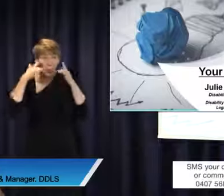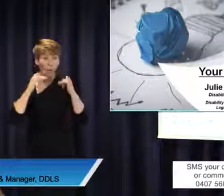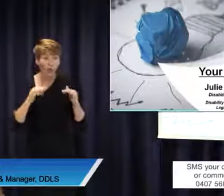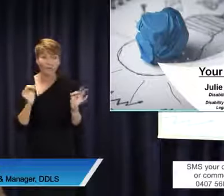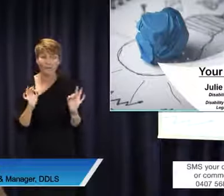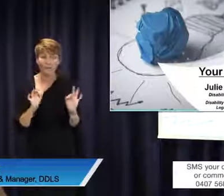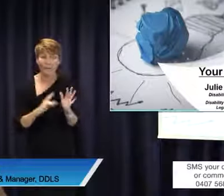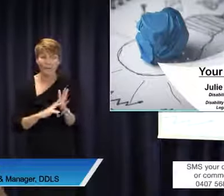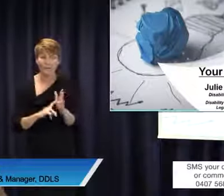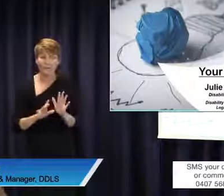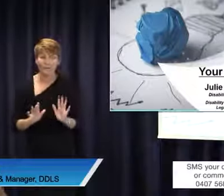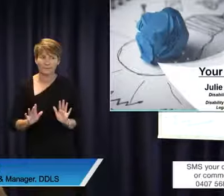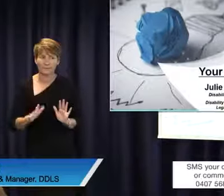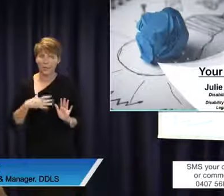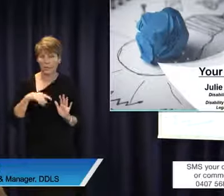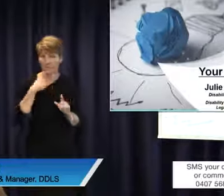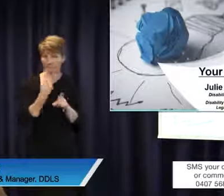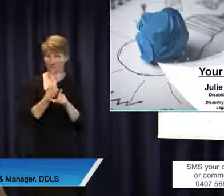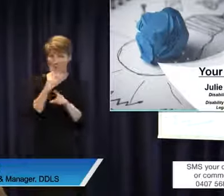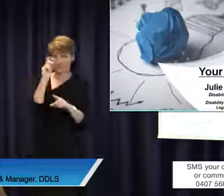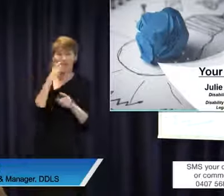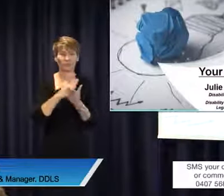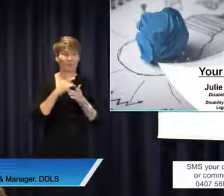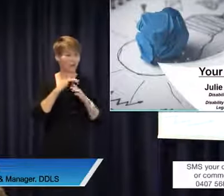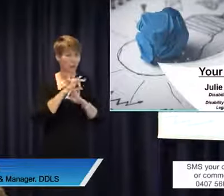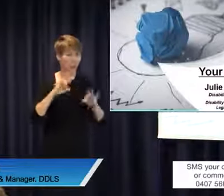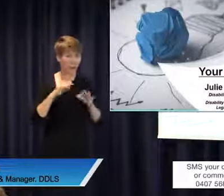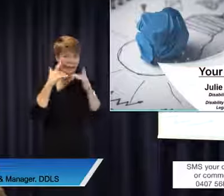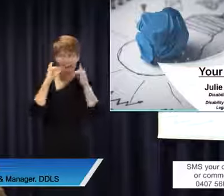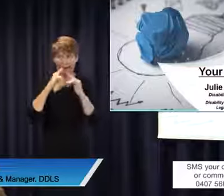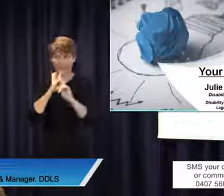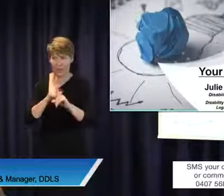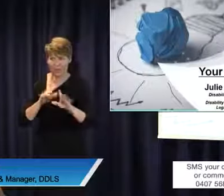tell you that nothing I say today constitutes legal advice. Now I can say anything I want,